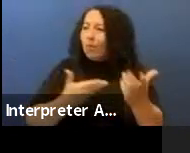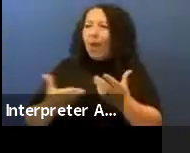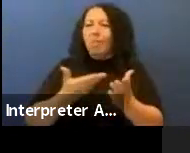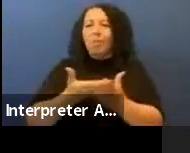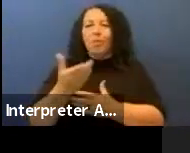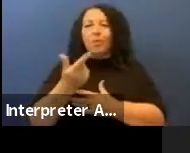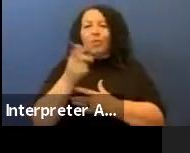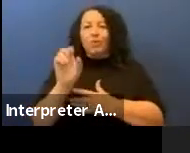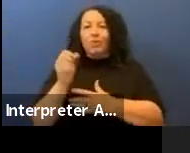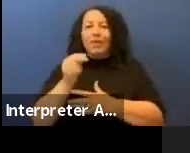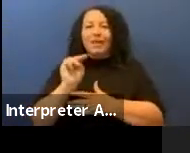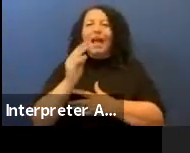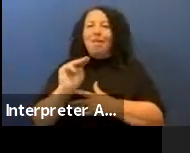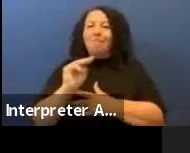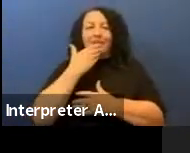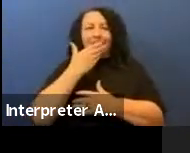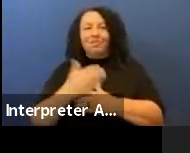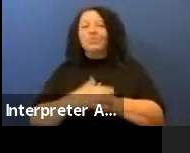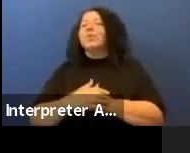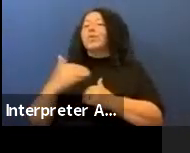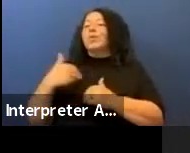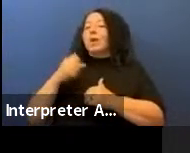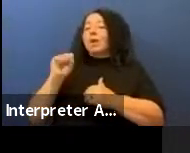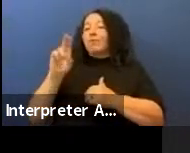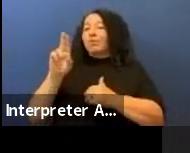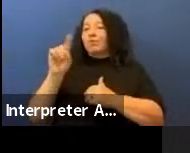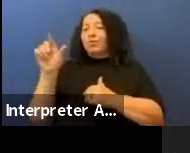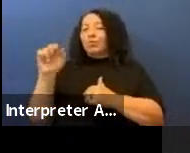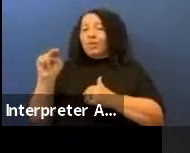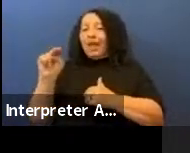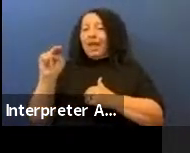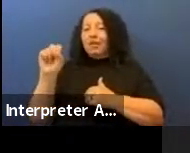We have Suzan Shown Harjo,